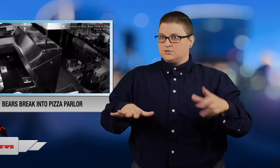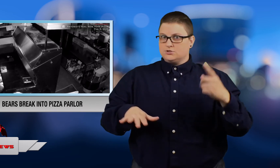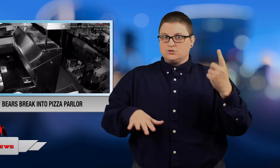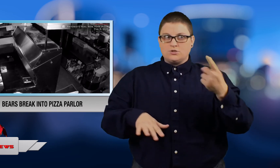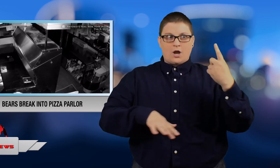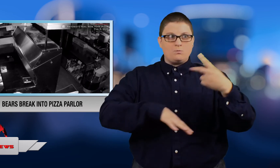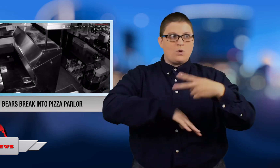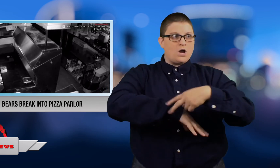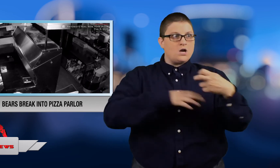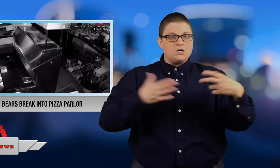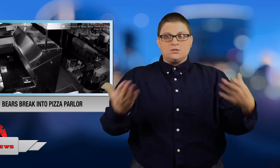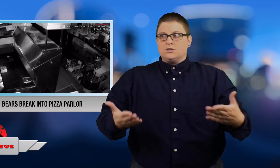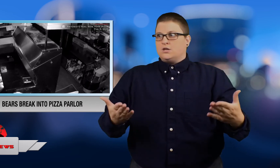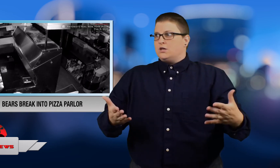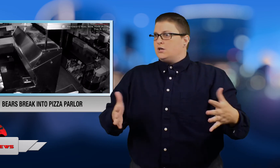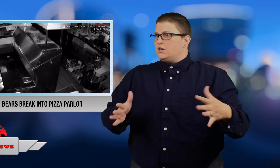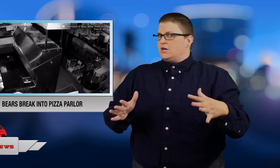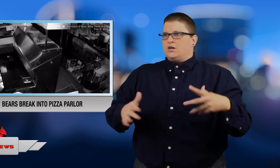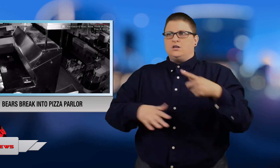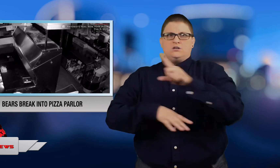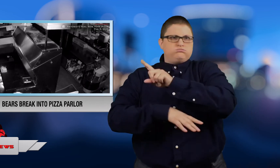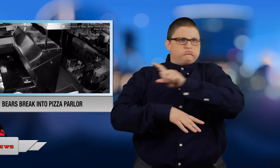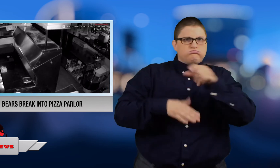they had been robbed by humans.